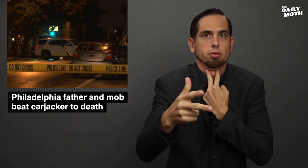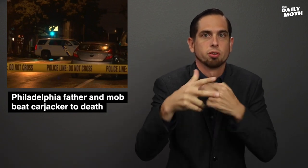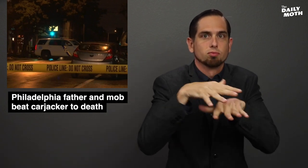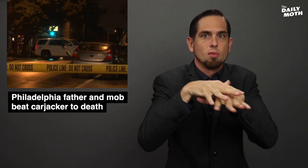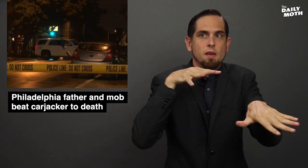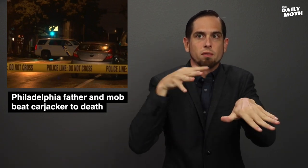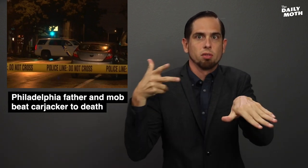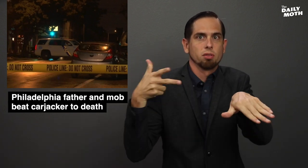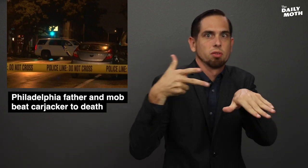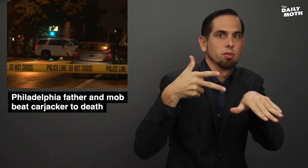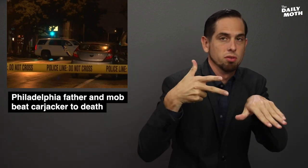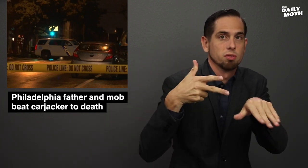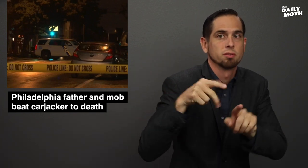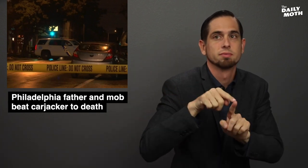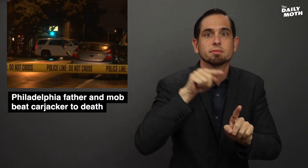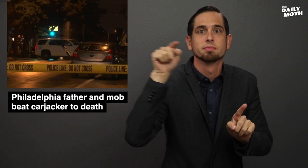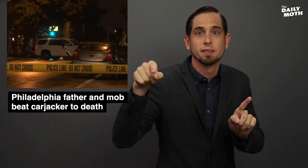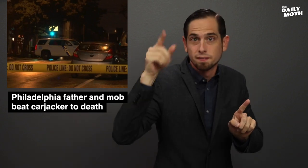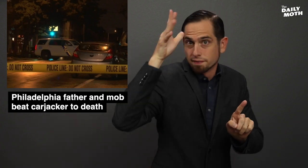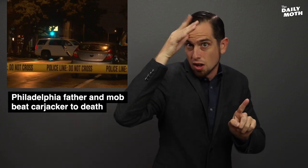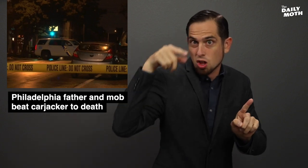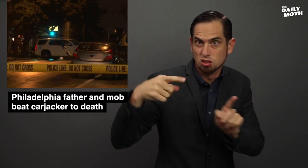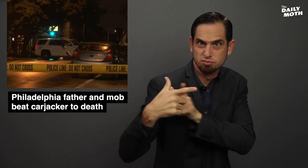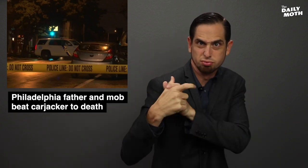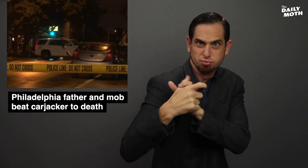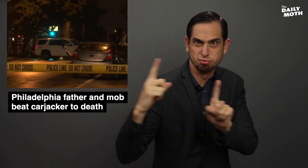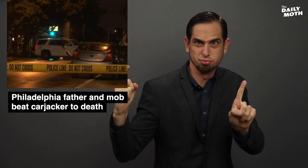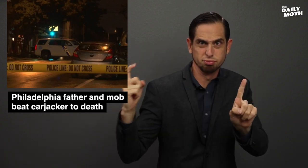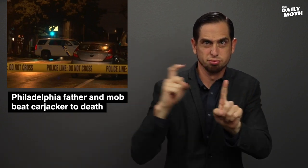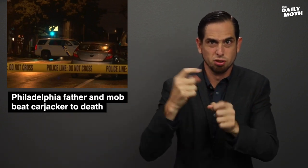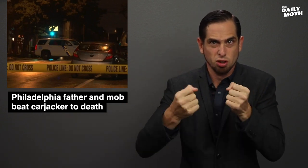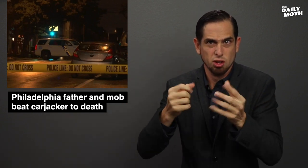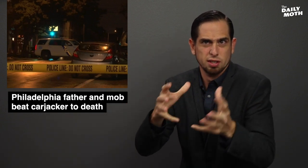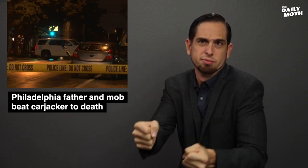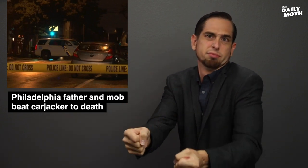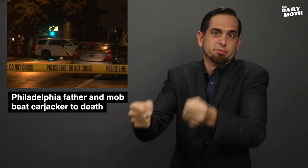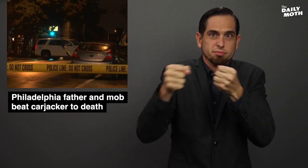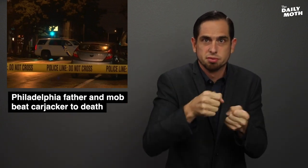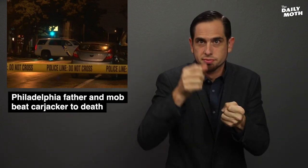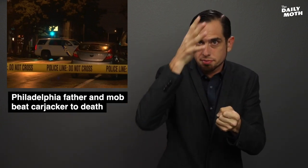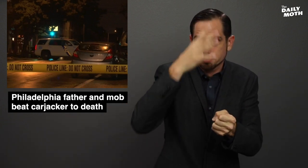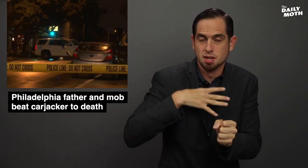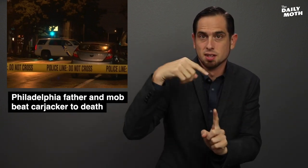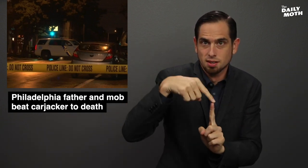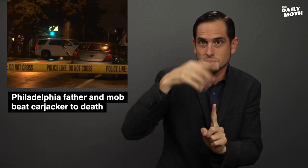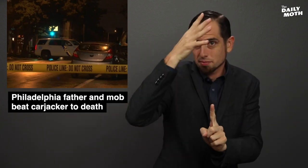but got stuck in traffic. The father ran to the car and pulled out the man.